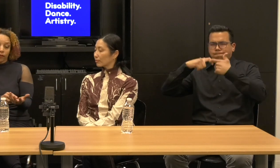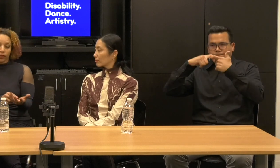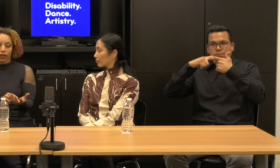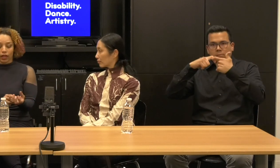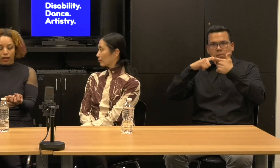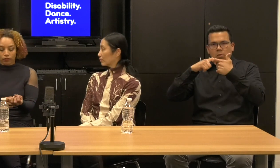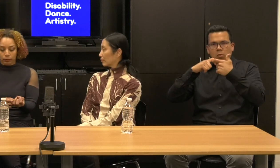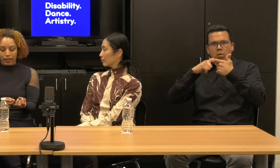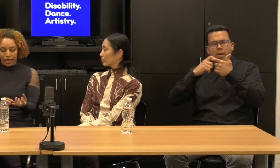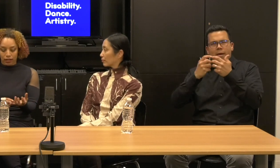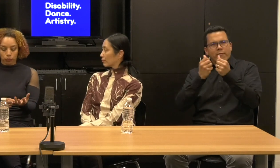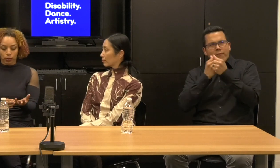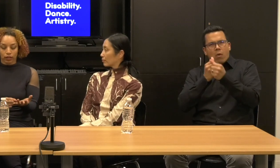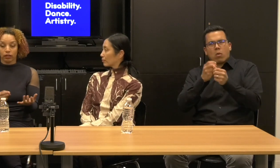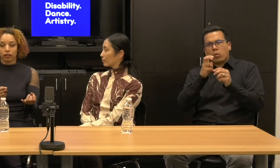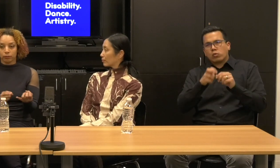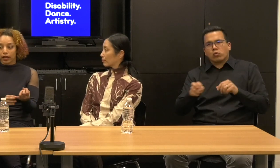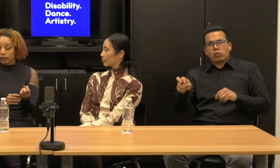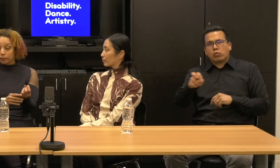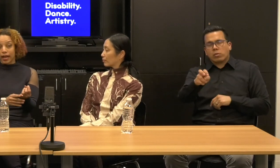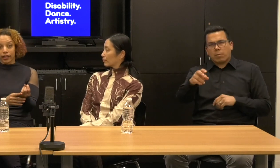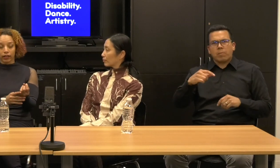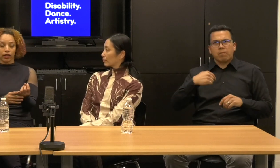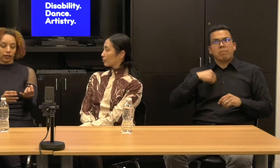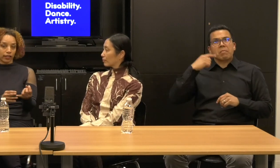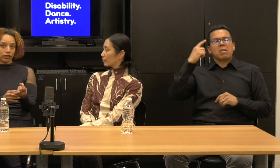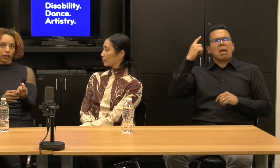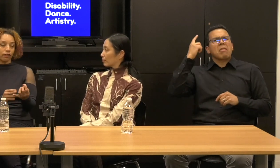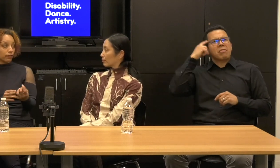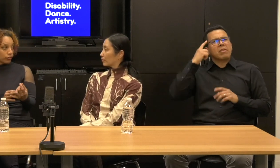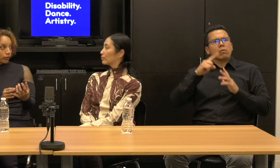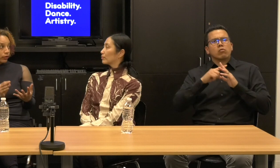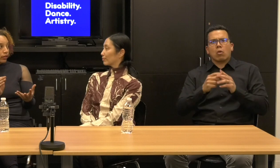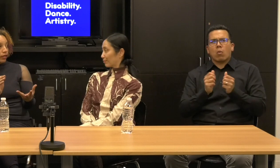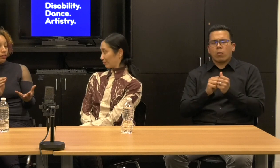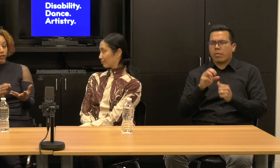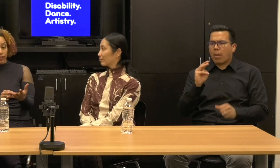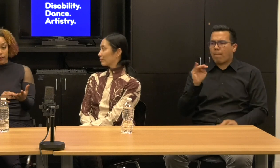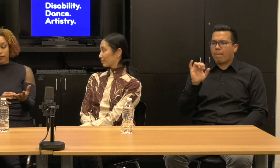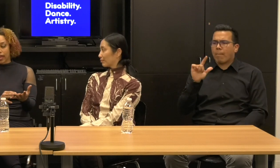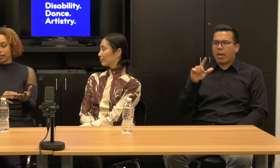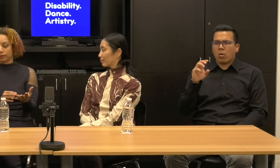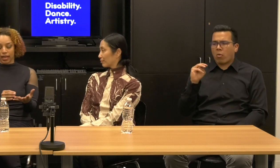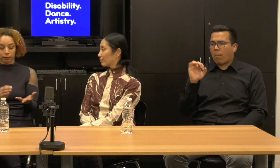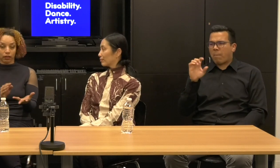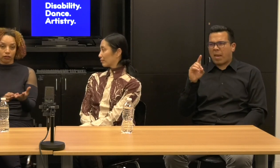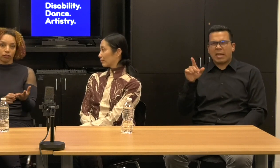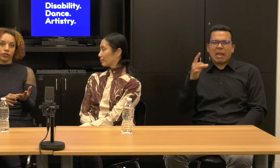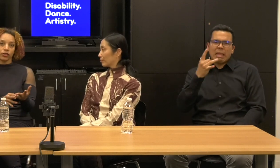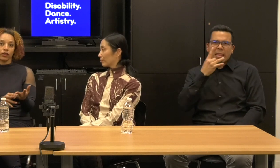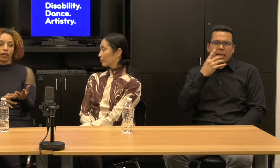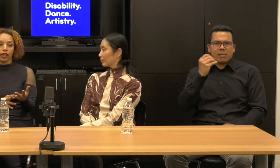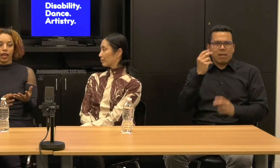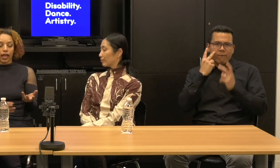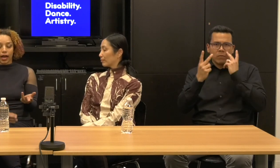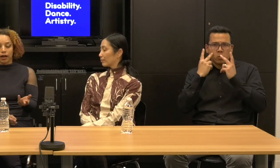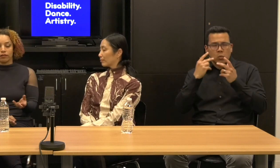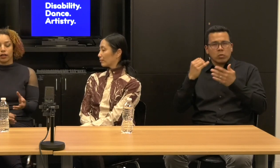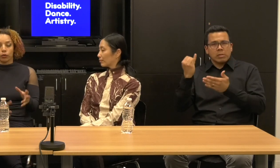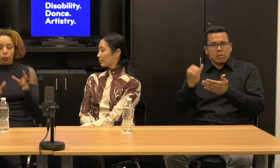It began with Michael Mag our Lighting and Visual Designer, and it began with Laura Lawson,